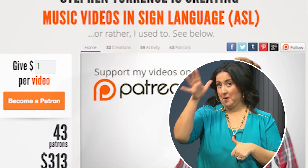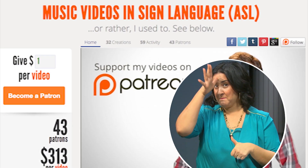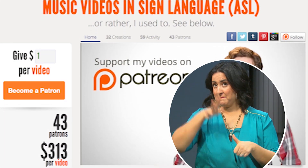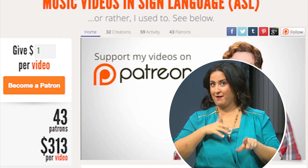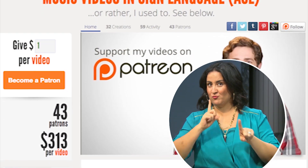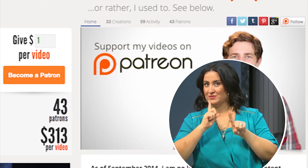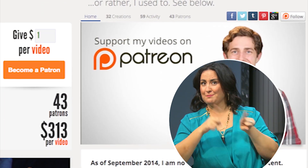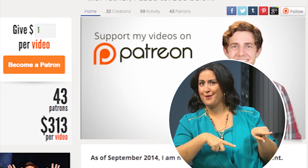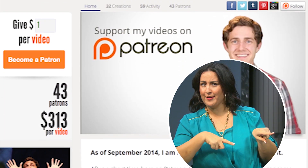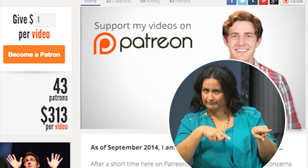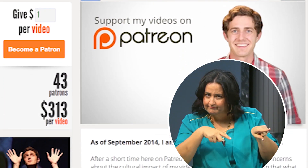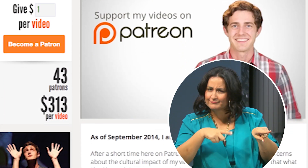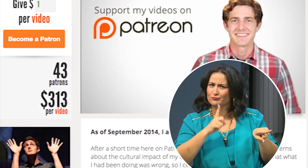his ASL music videos.